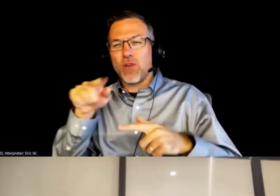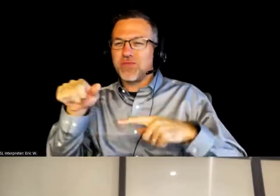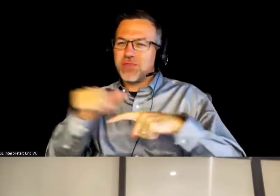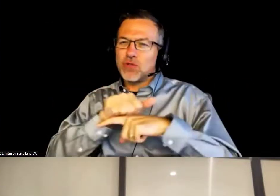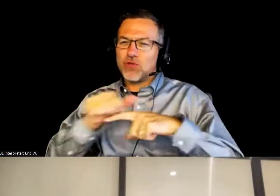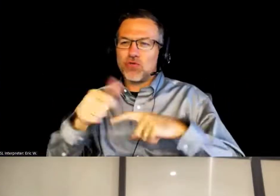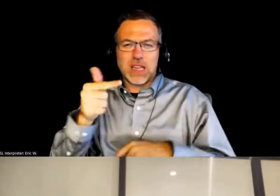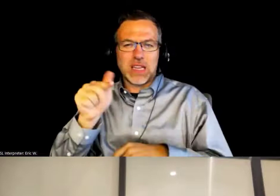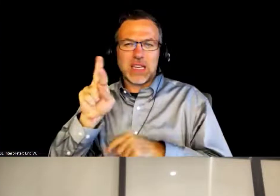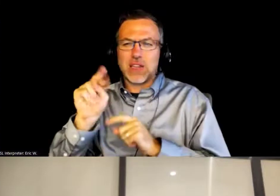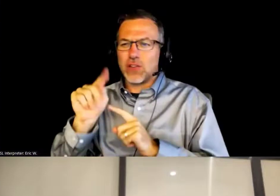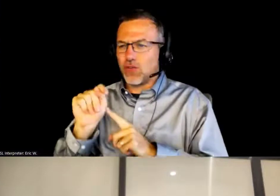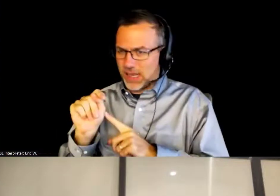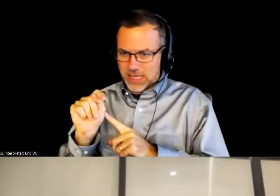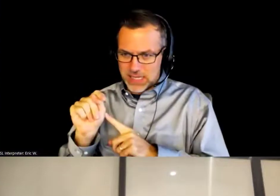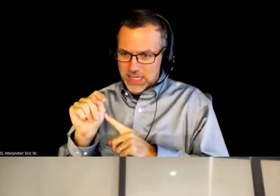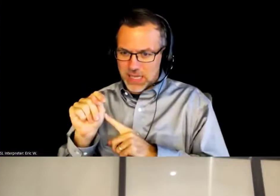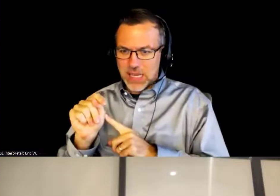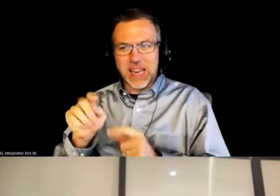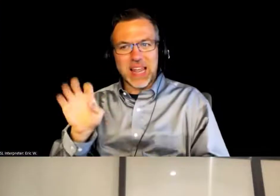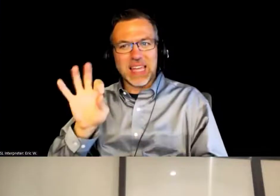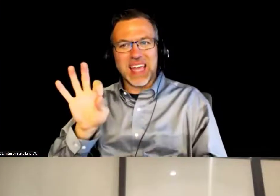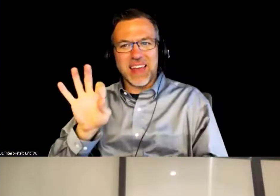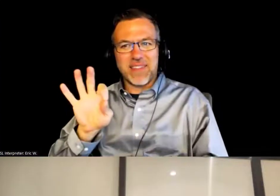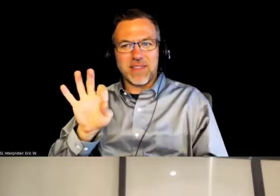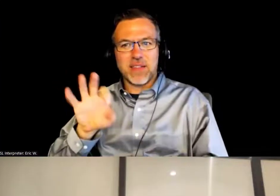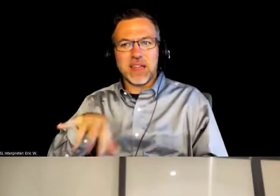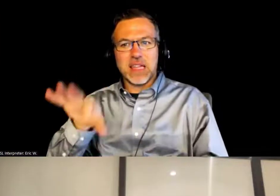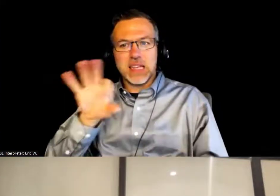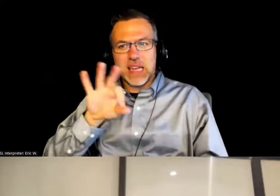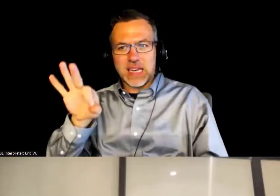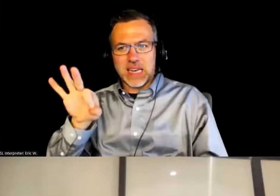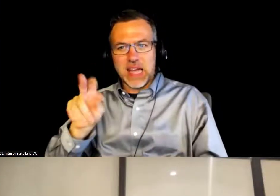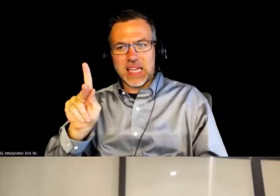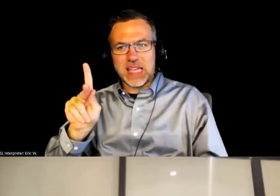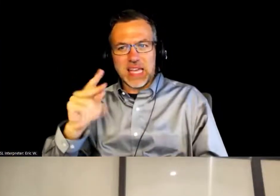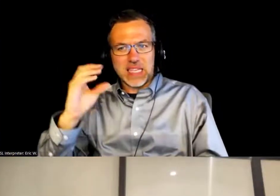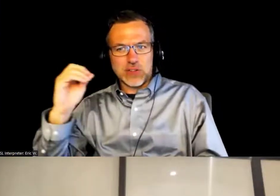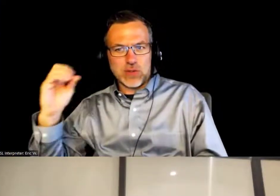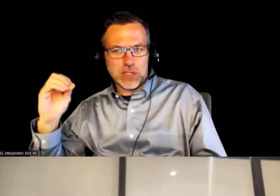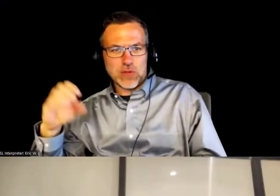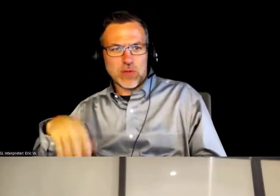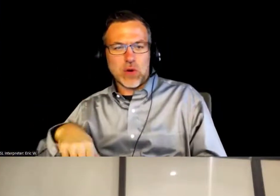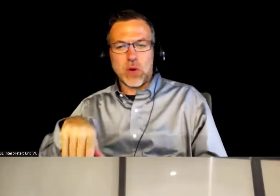like the F99/K00 or NRSA or K99.